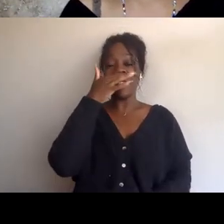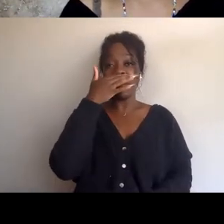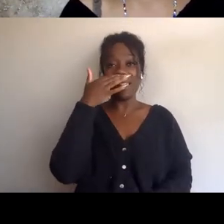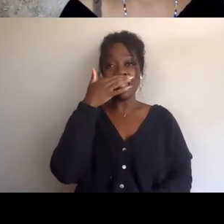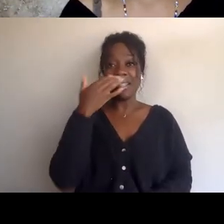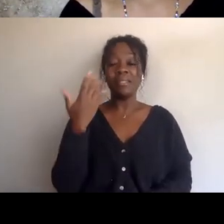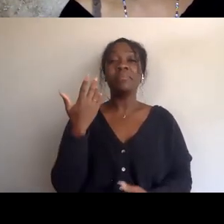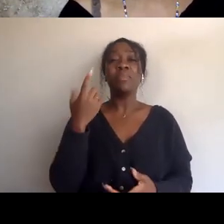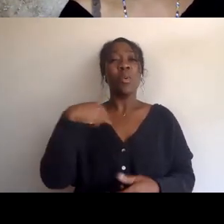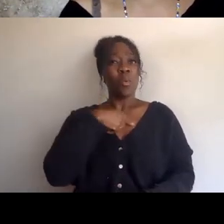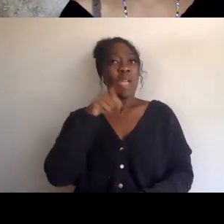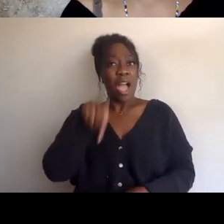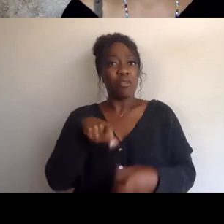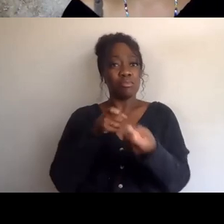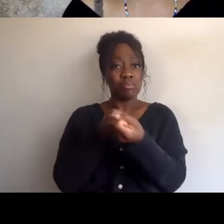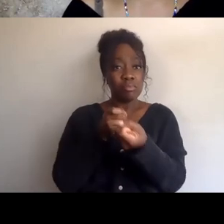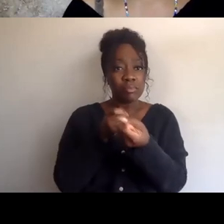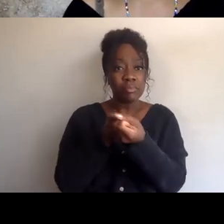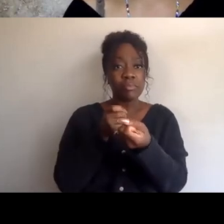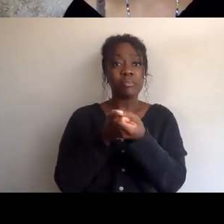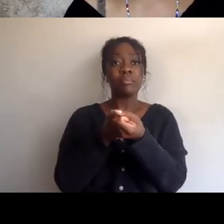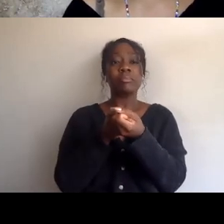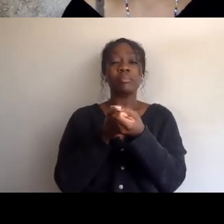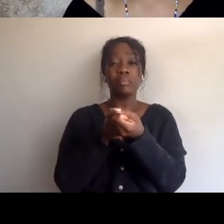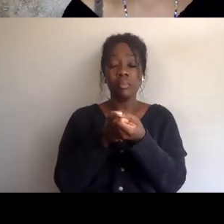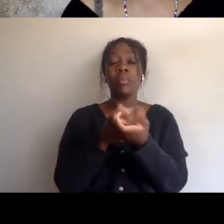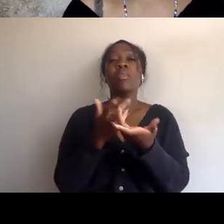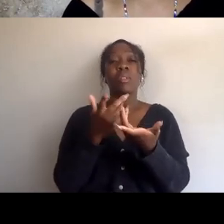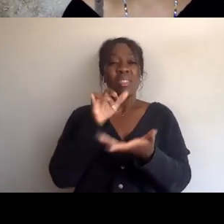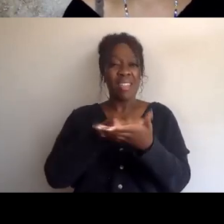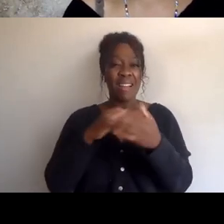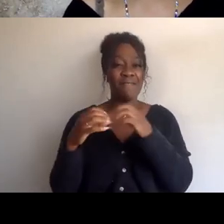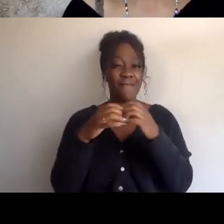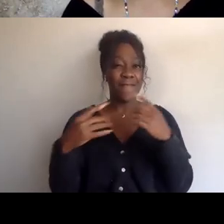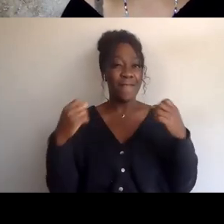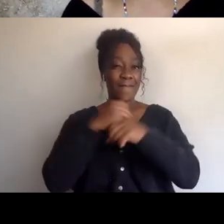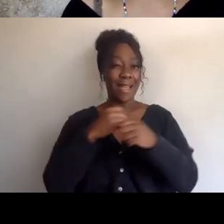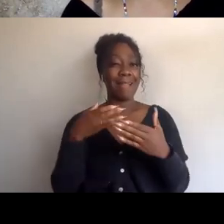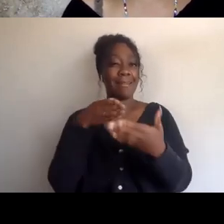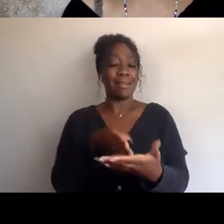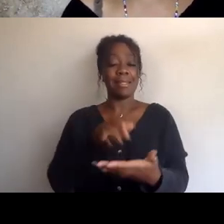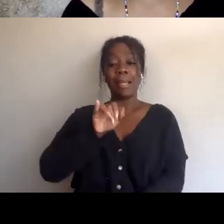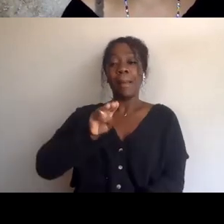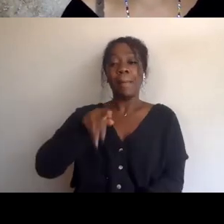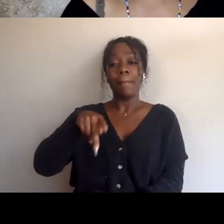Kwame Ture said that liberation movements fight against imperialism, not with it or not alongside it,